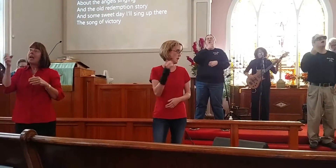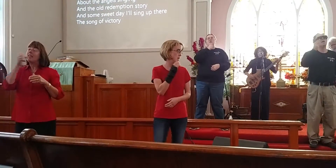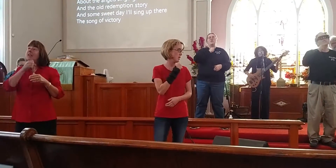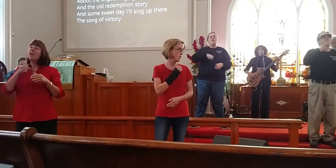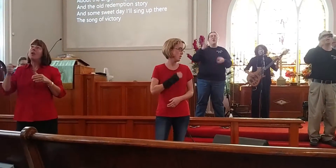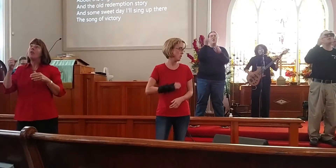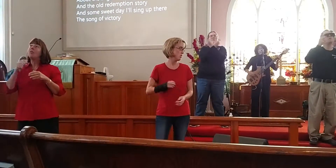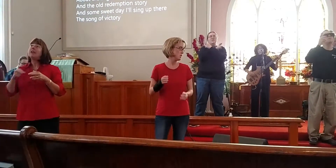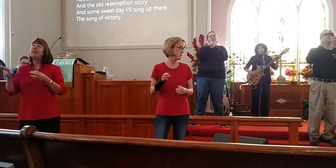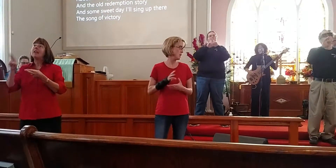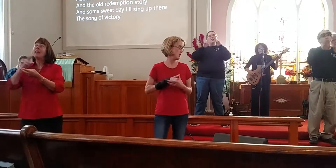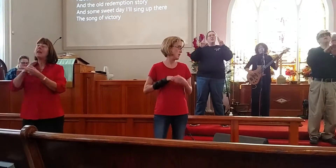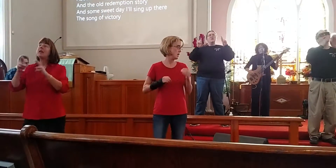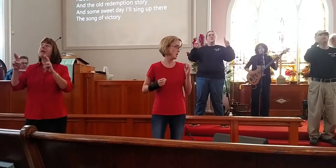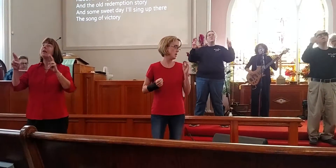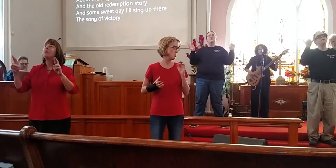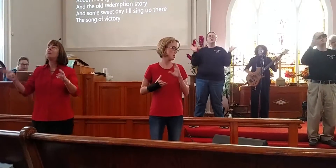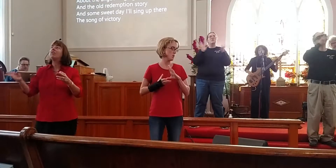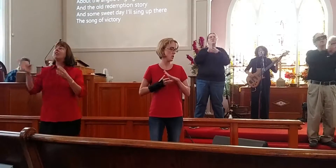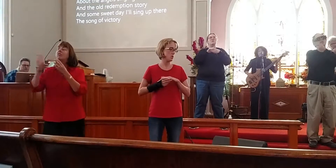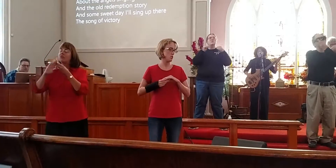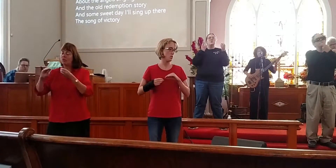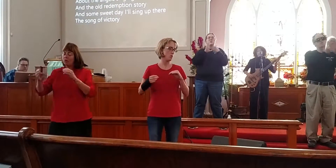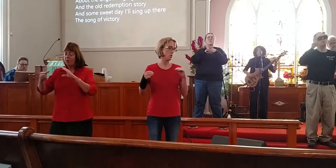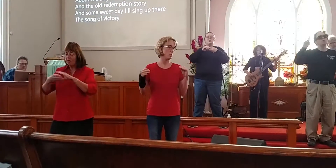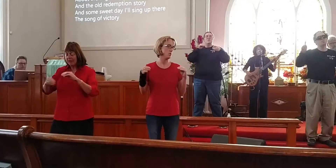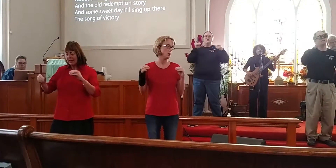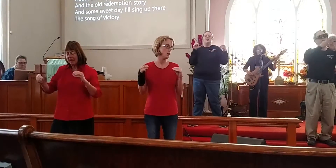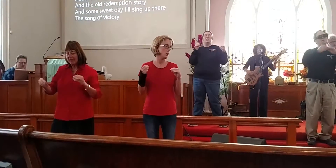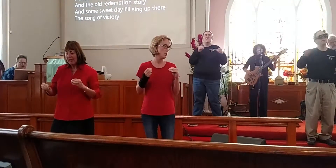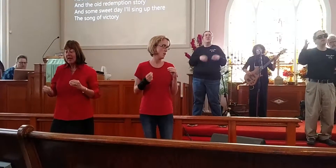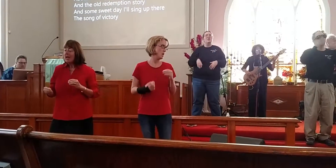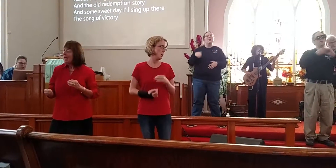And the old redemption story